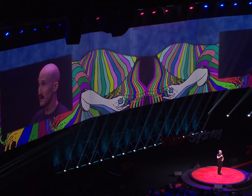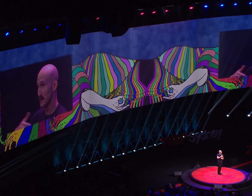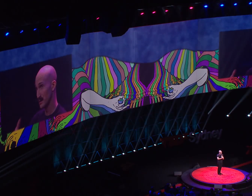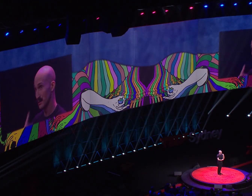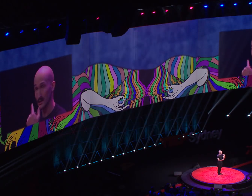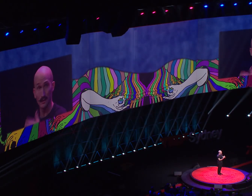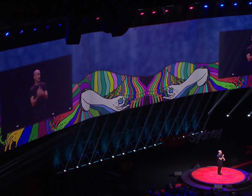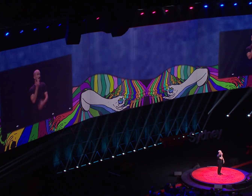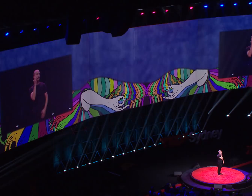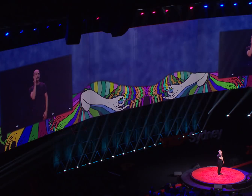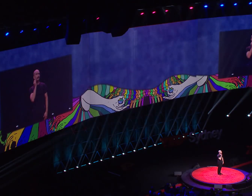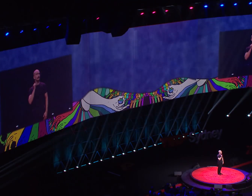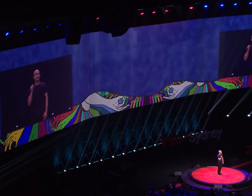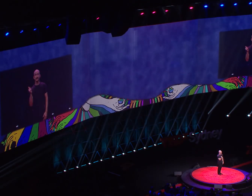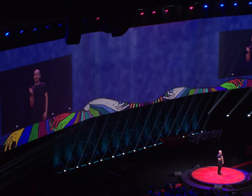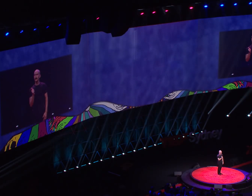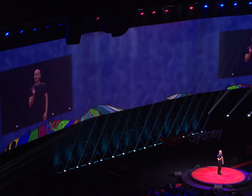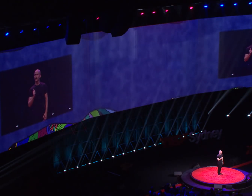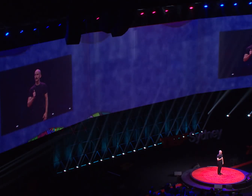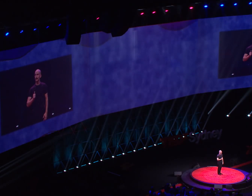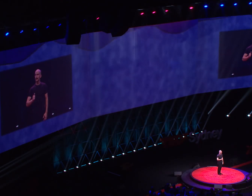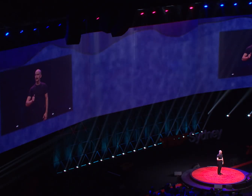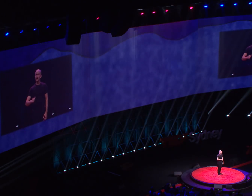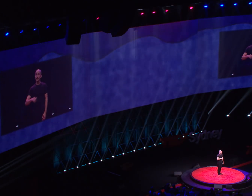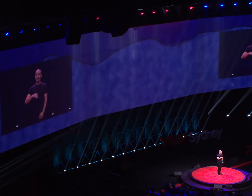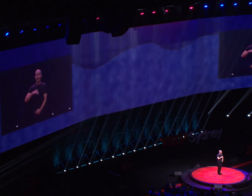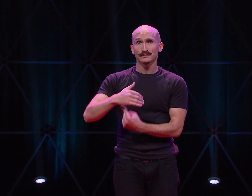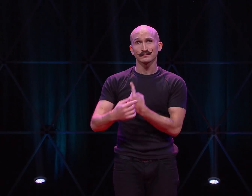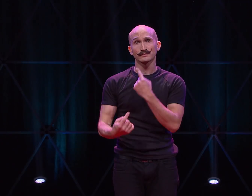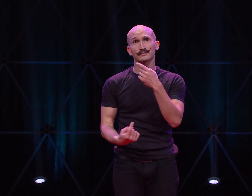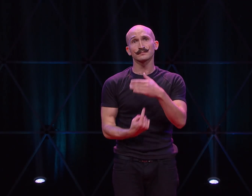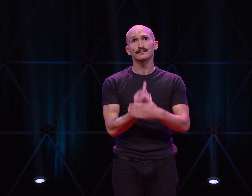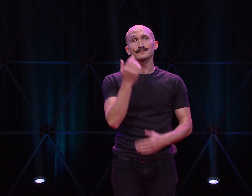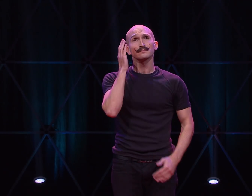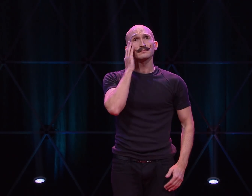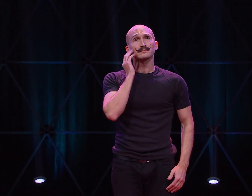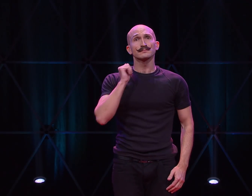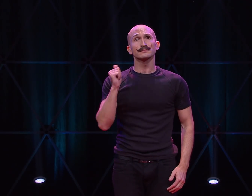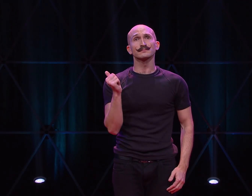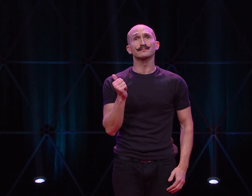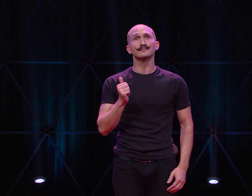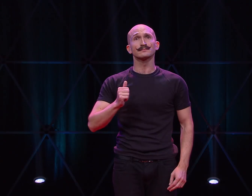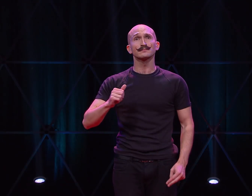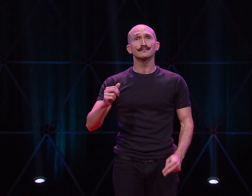Nothing really matters